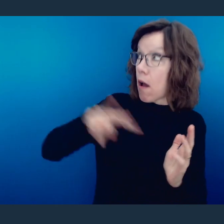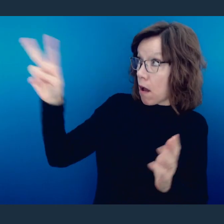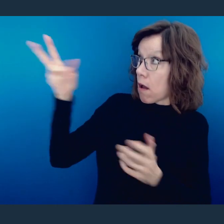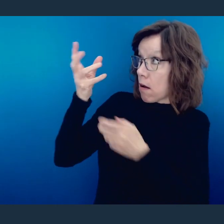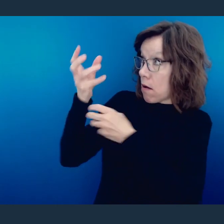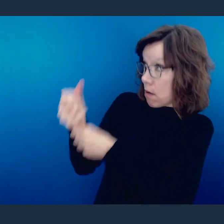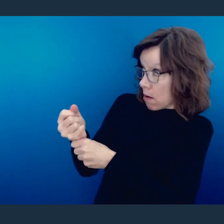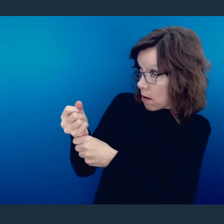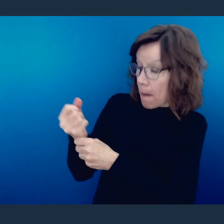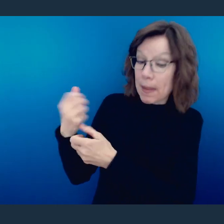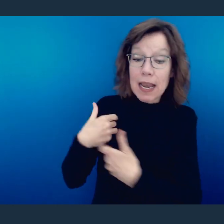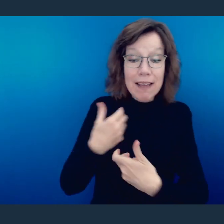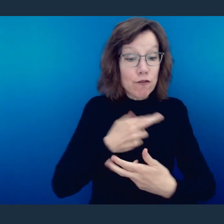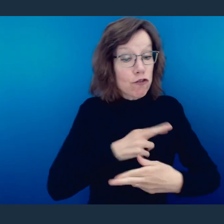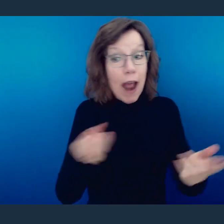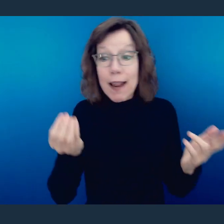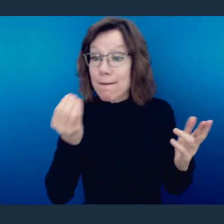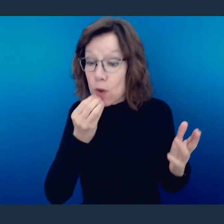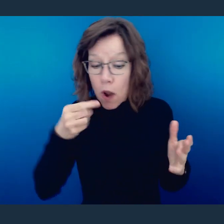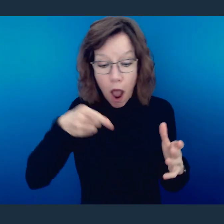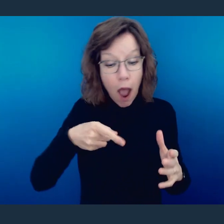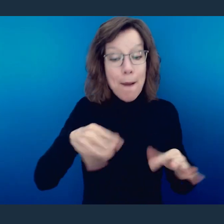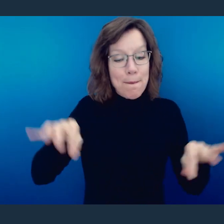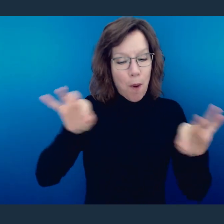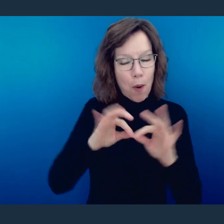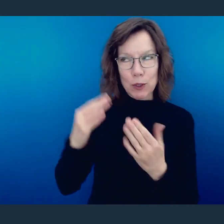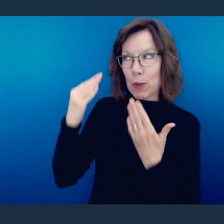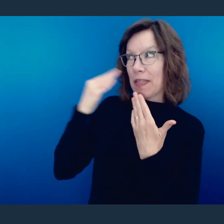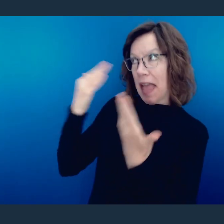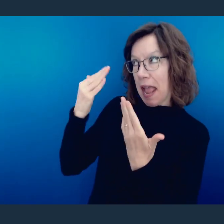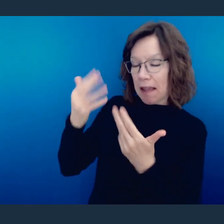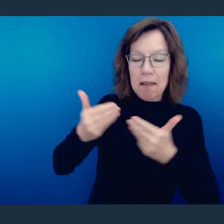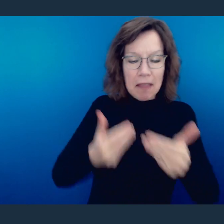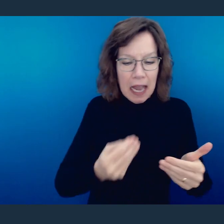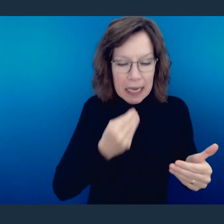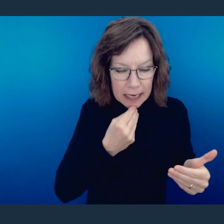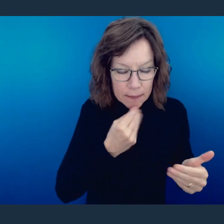thanks to the Lord for whatever they're about to eat, and you have the Jewish descendants